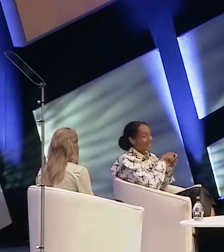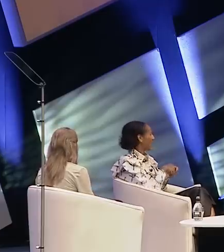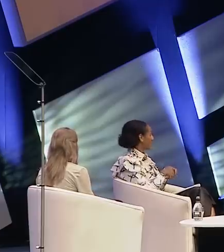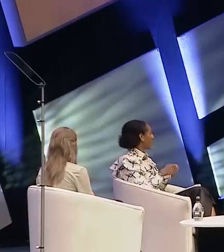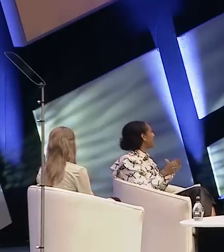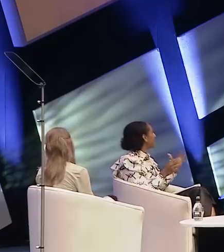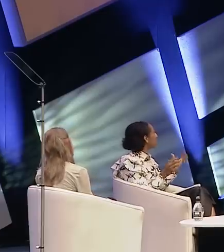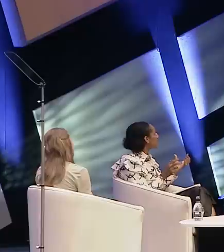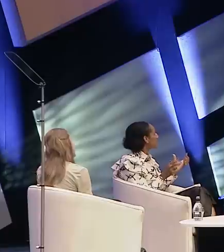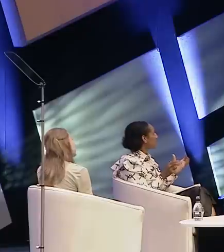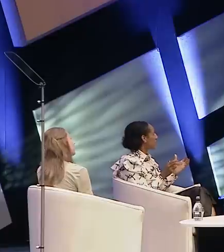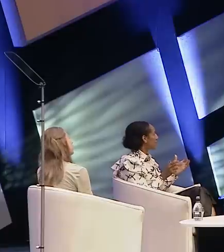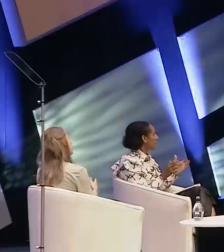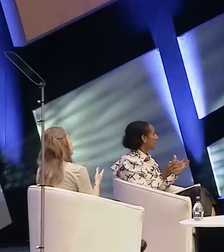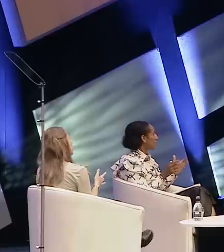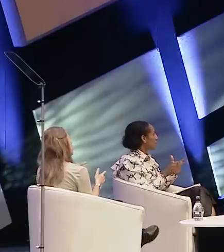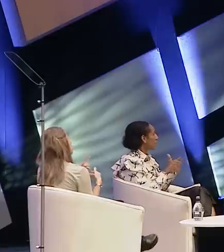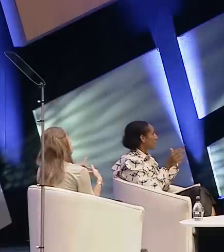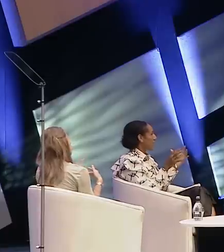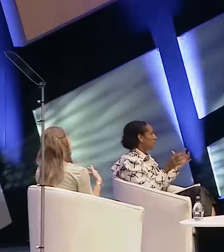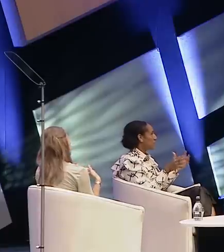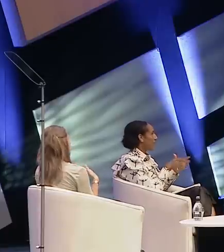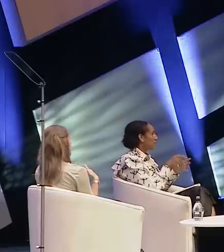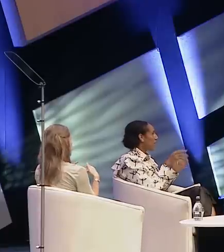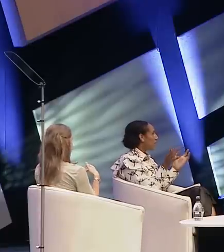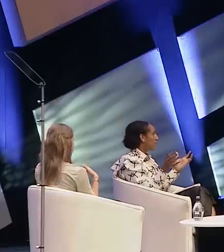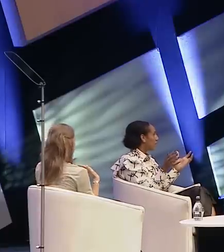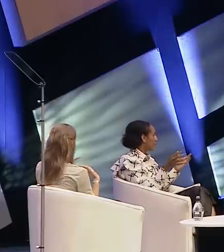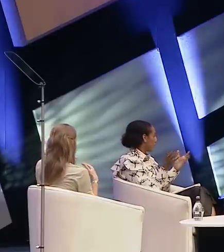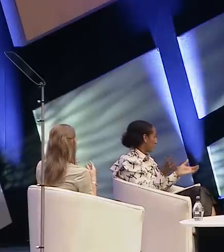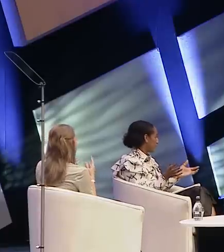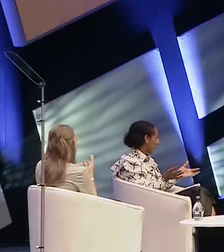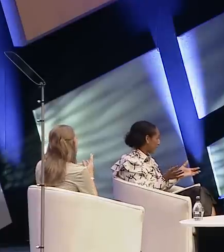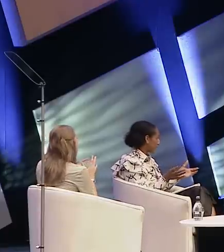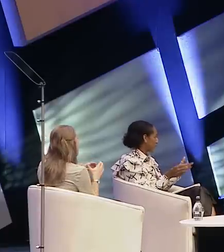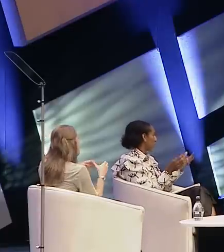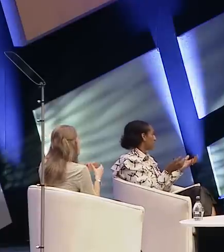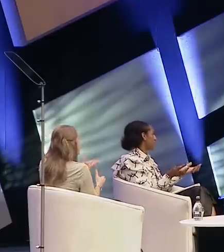yes sorry, do you feel that the conversation around other minority rights the conversation